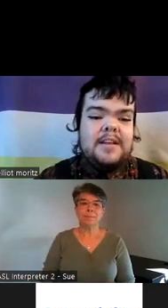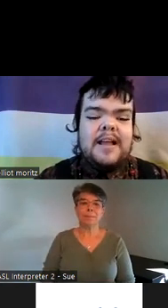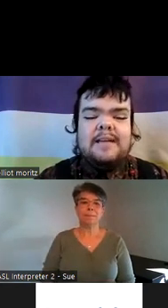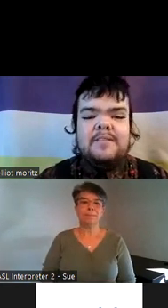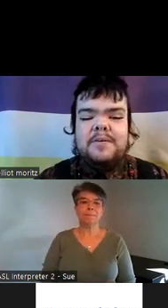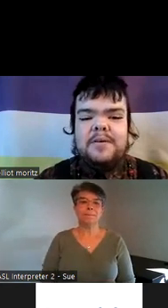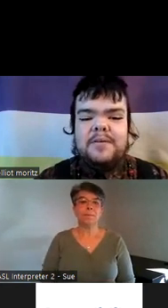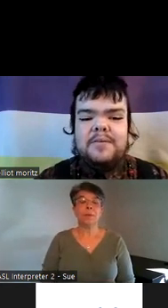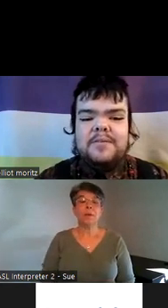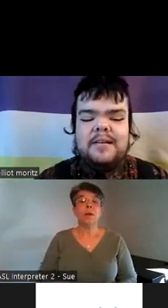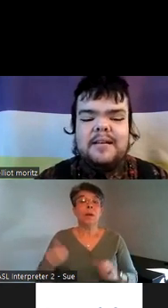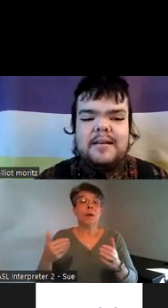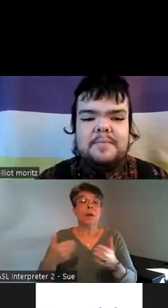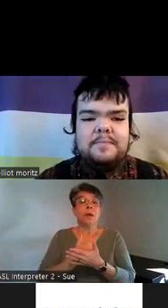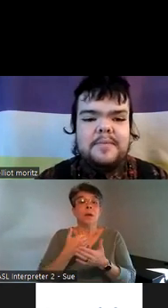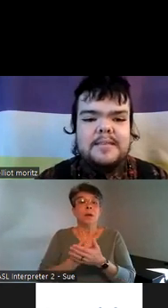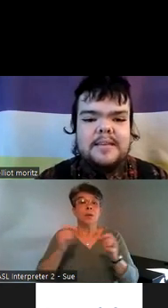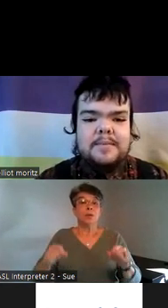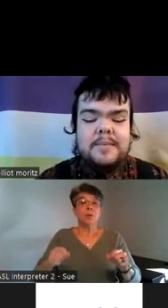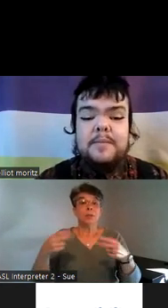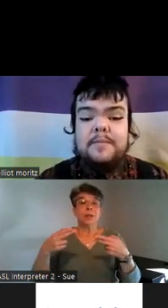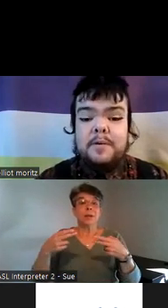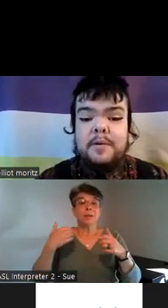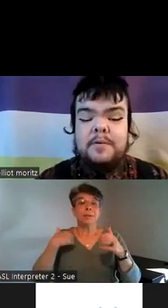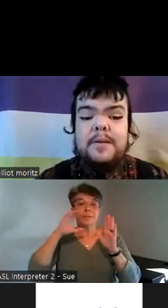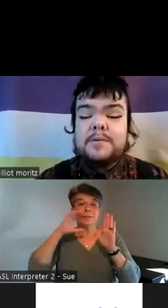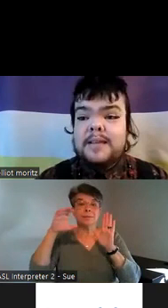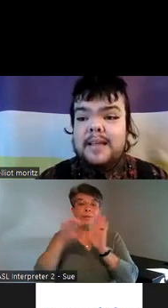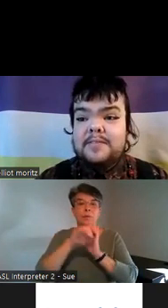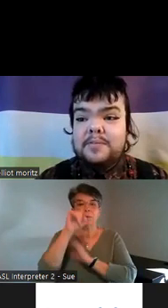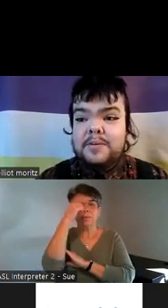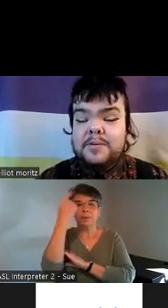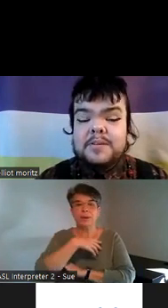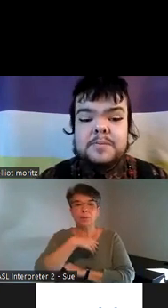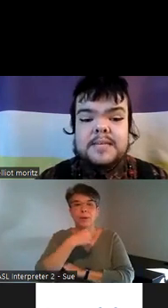here I have a photo um it's a black and white photo but don't let that fool you this was